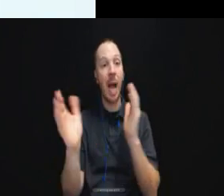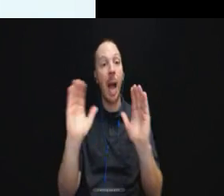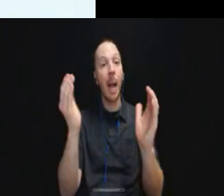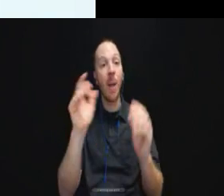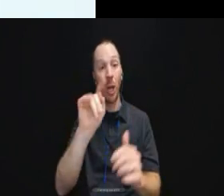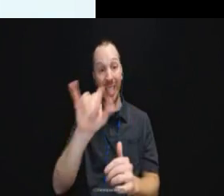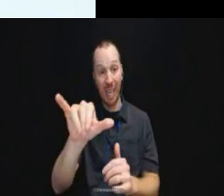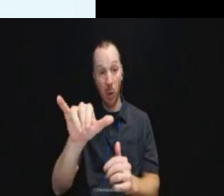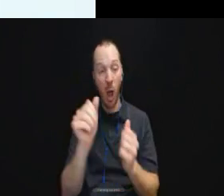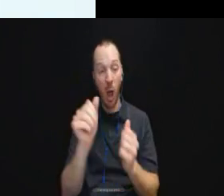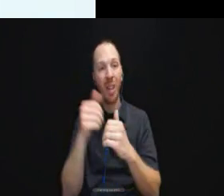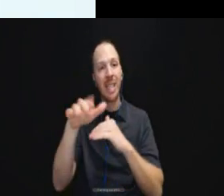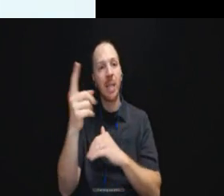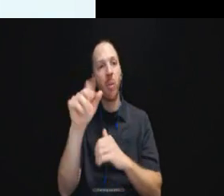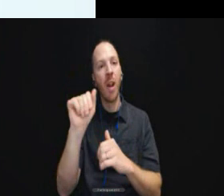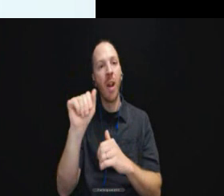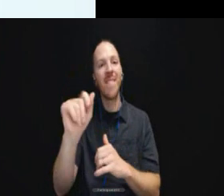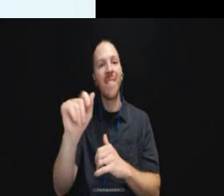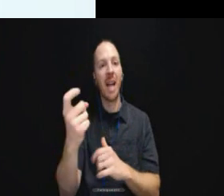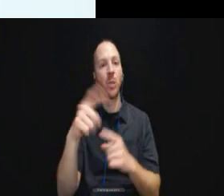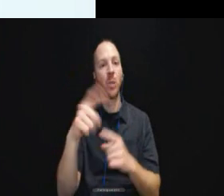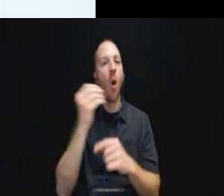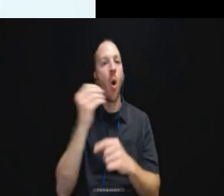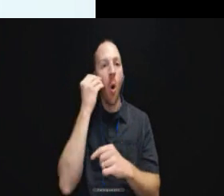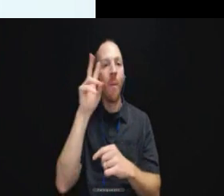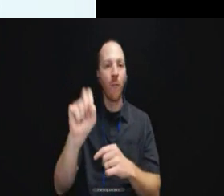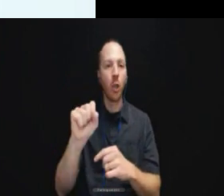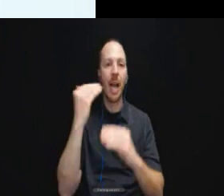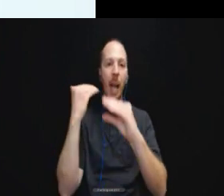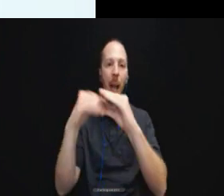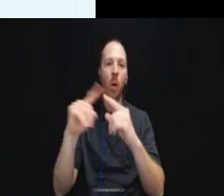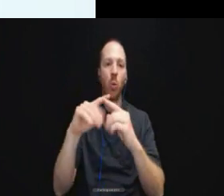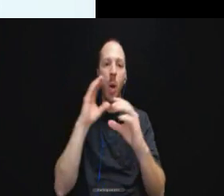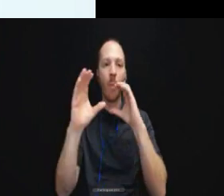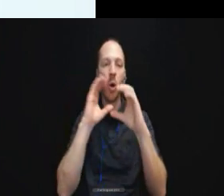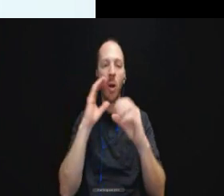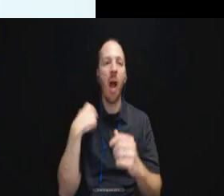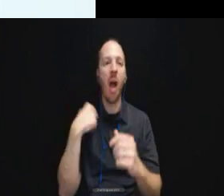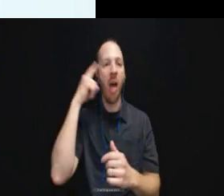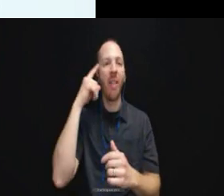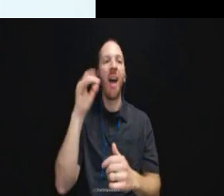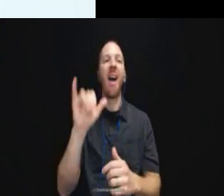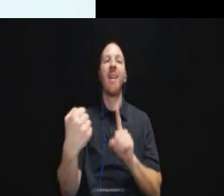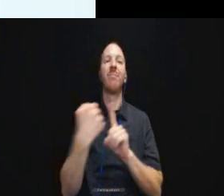someone a fax to their home versus an e mail to communicate, which was a good analogy of